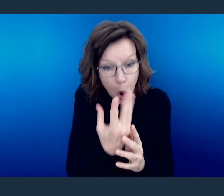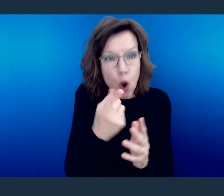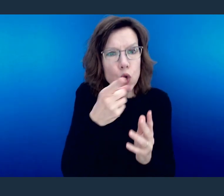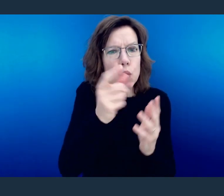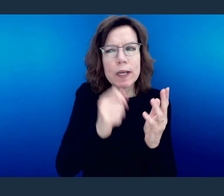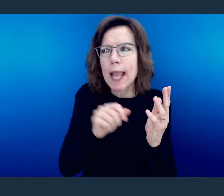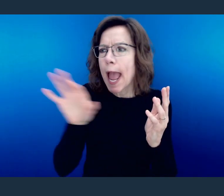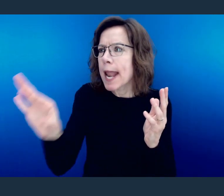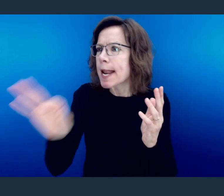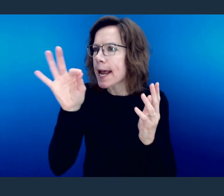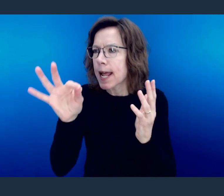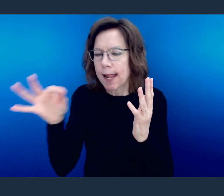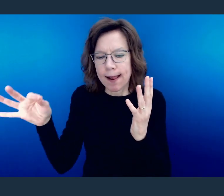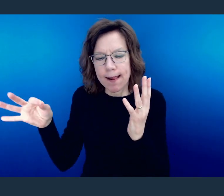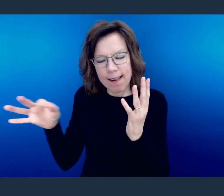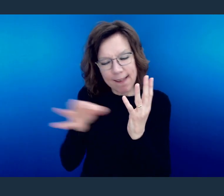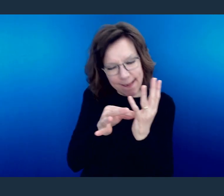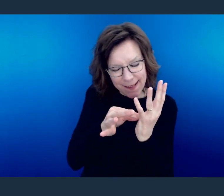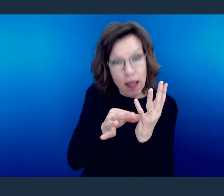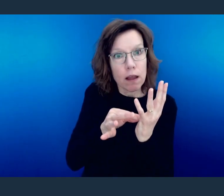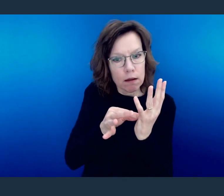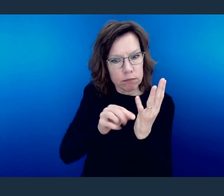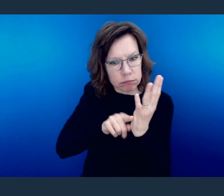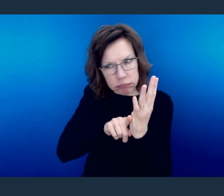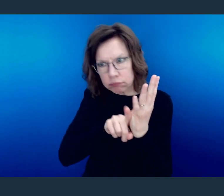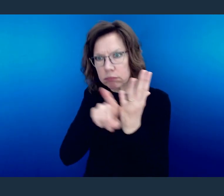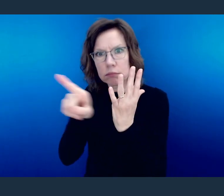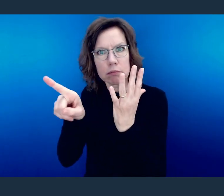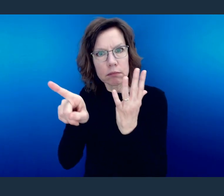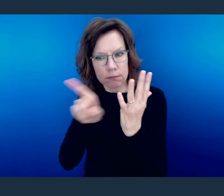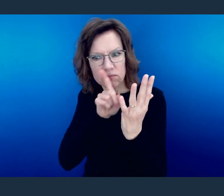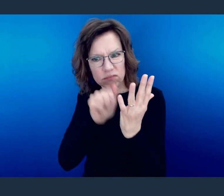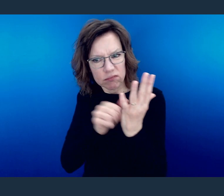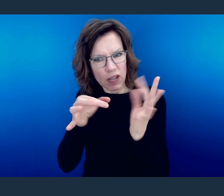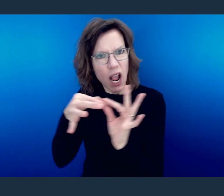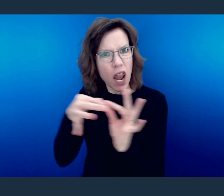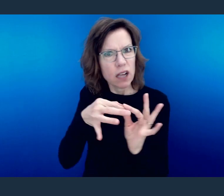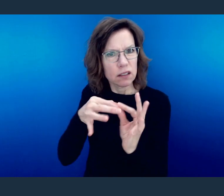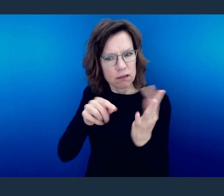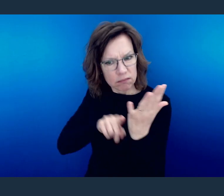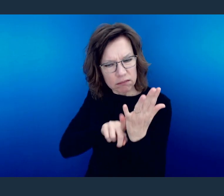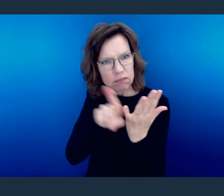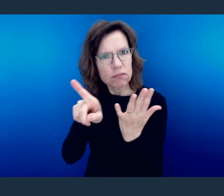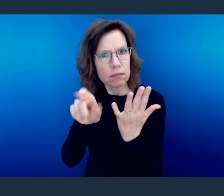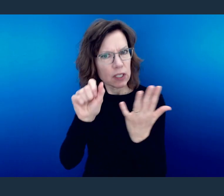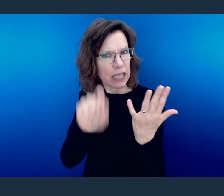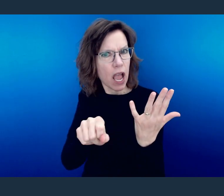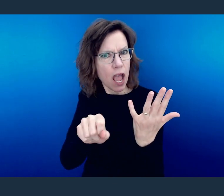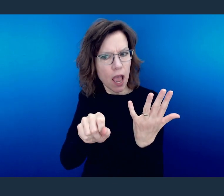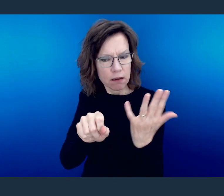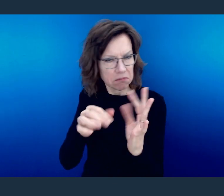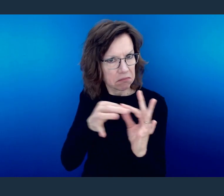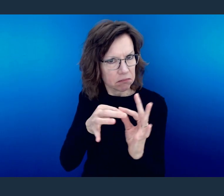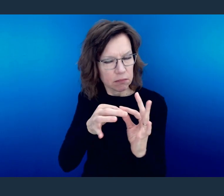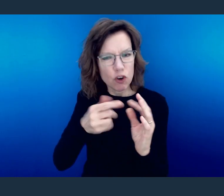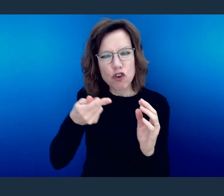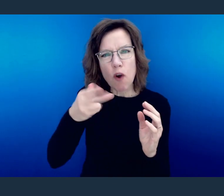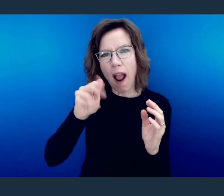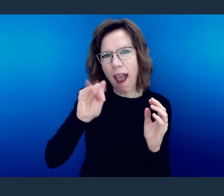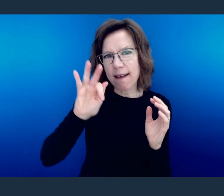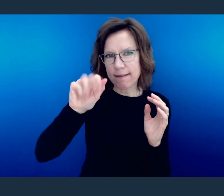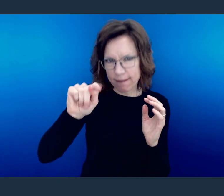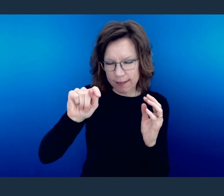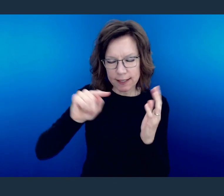you can graft them on and they'll become a part of the original crop per se and be an